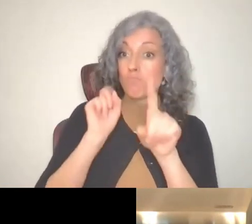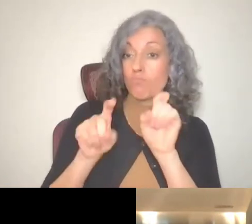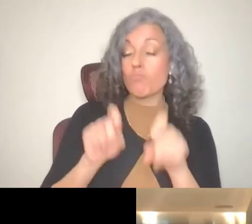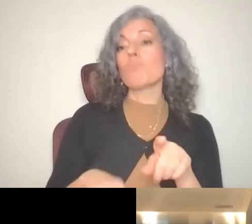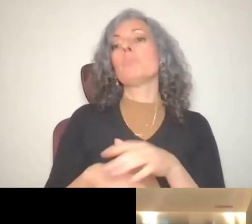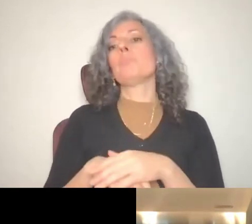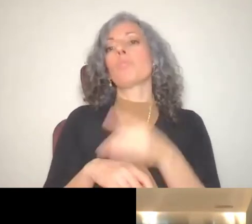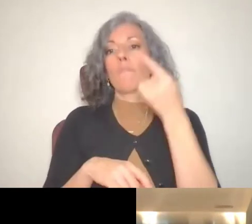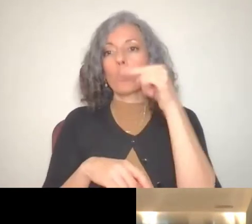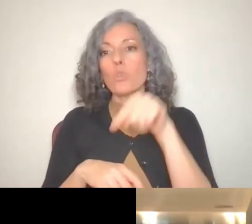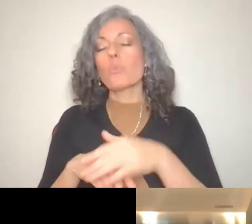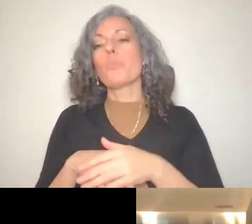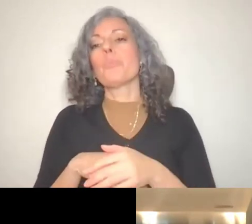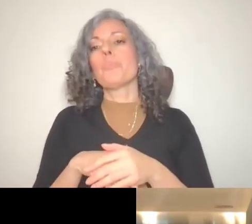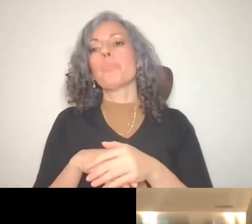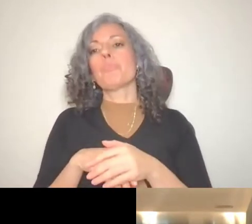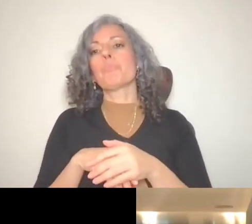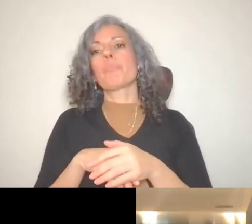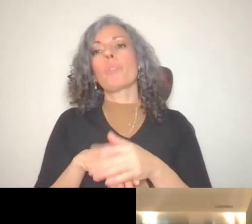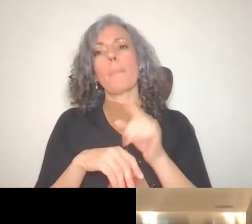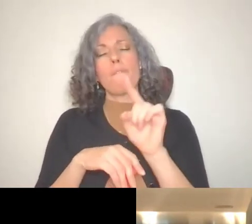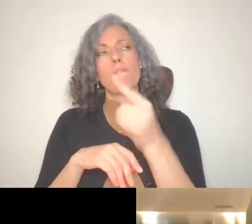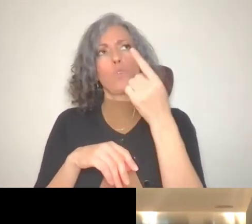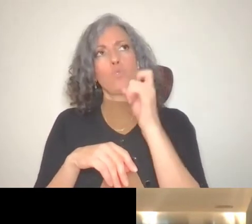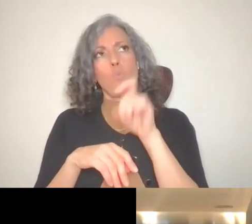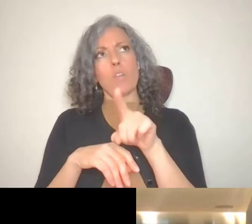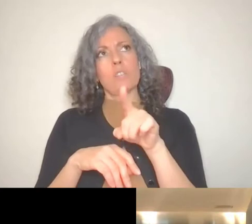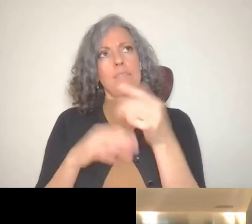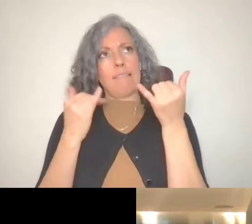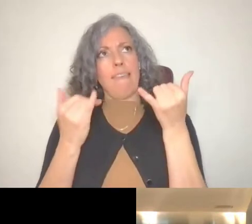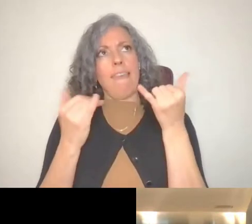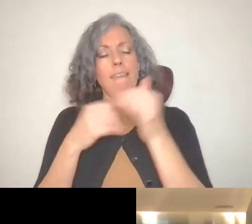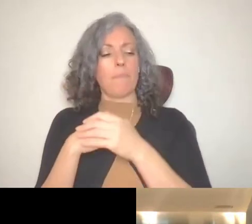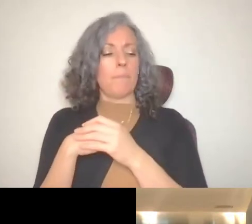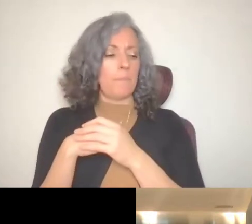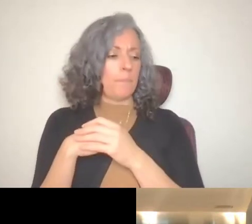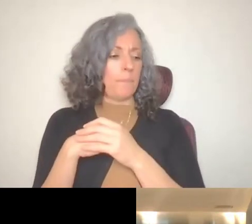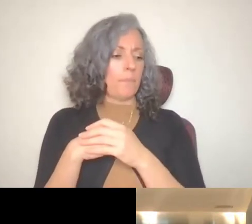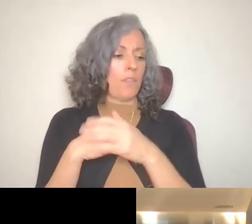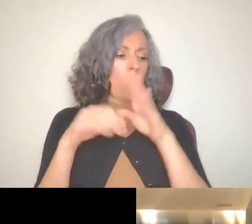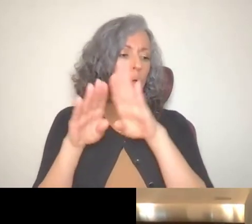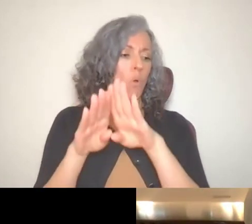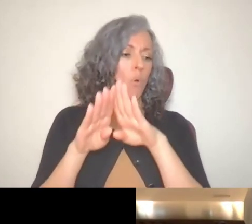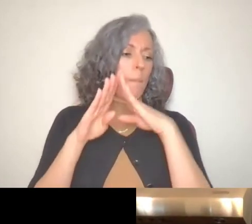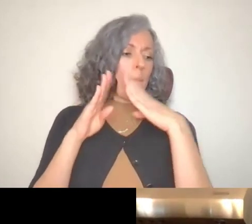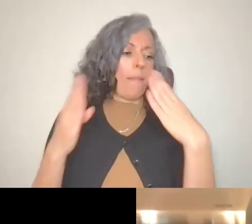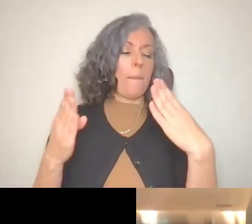But the first question I have for you is it's open us up is why did you open your